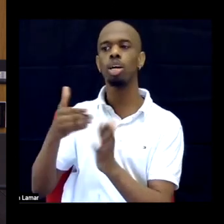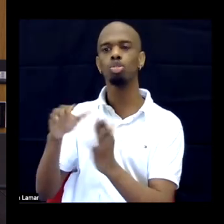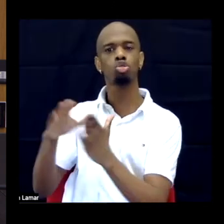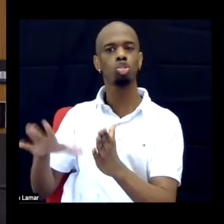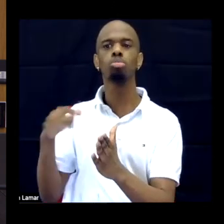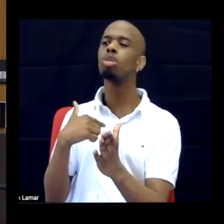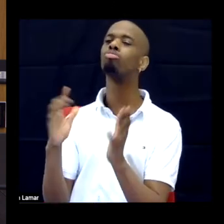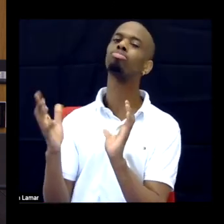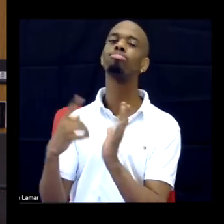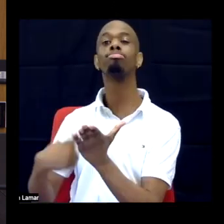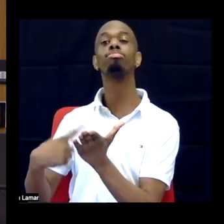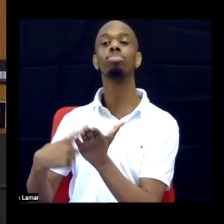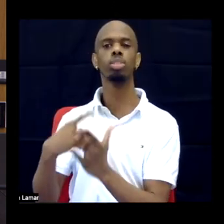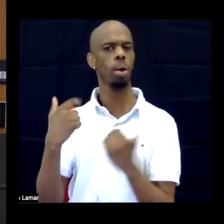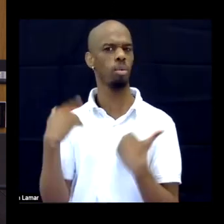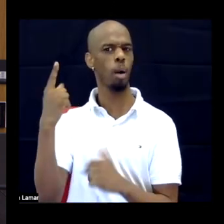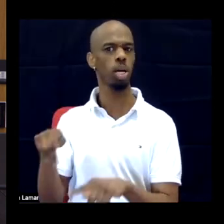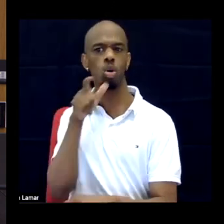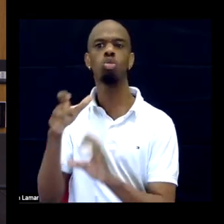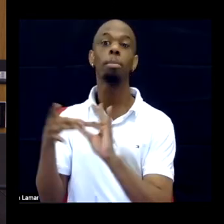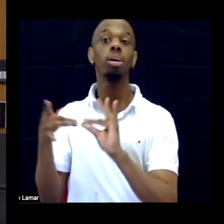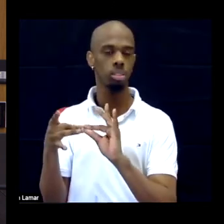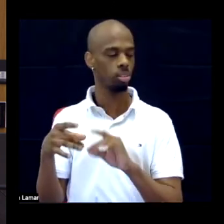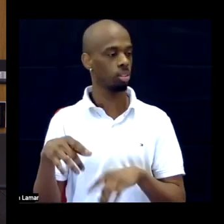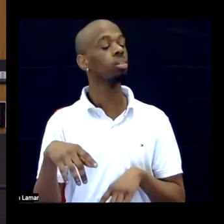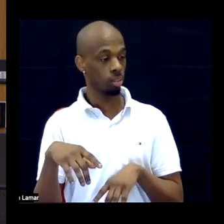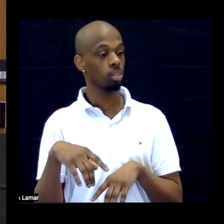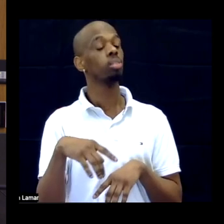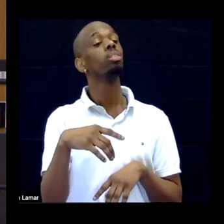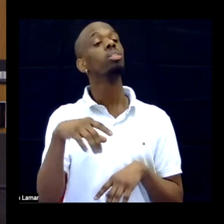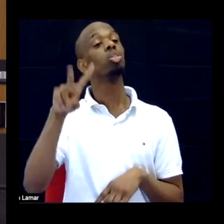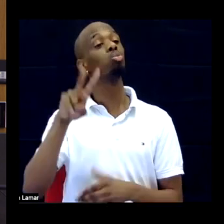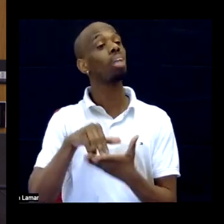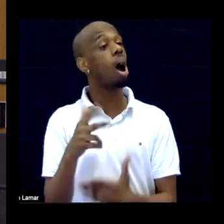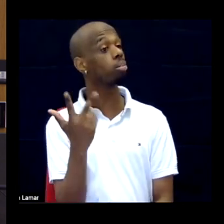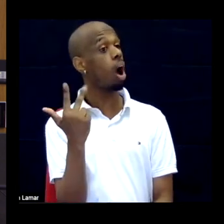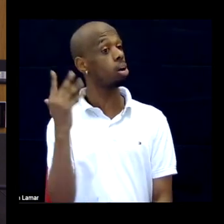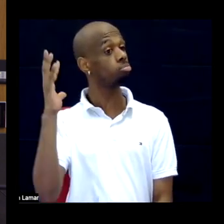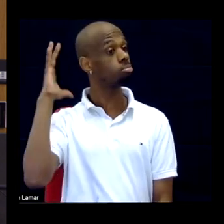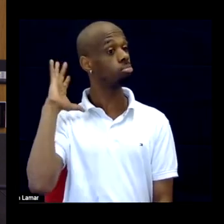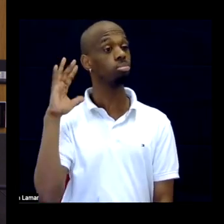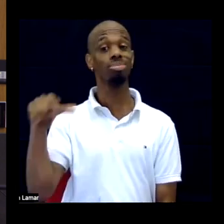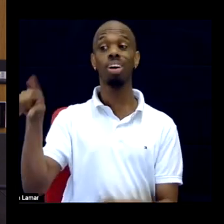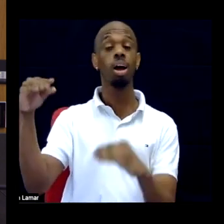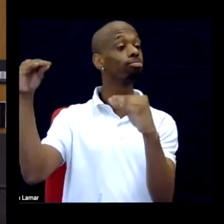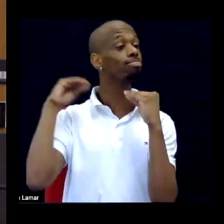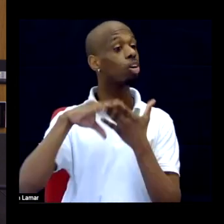there was a person there being taught as recently as 2013 that black people do not experience